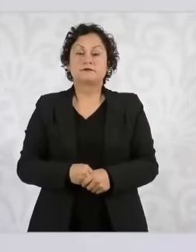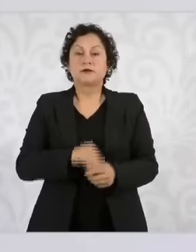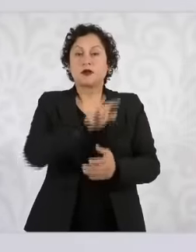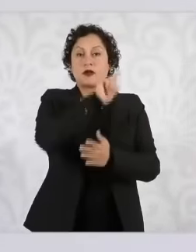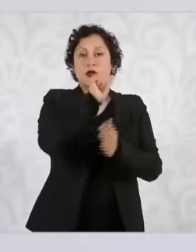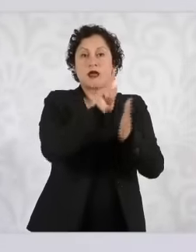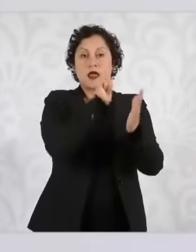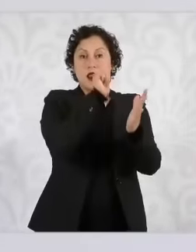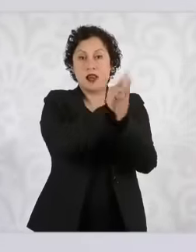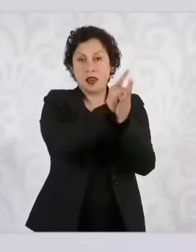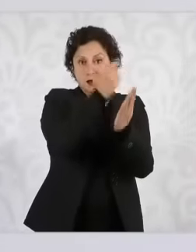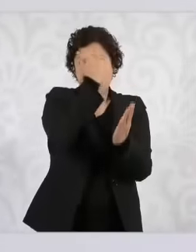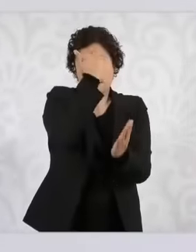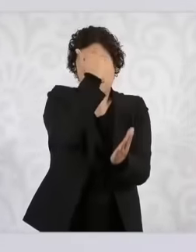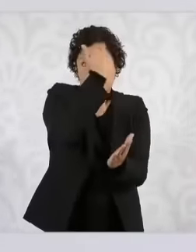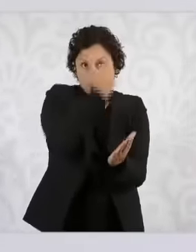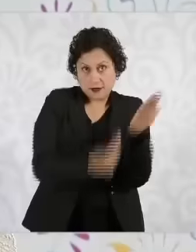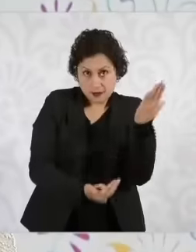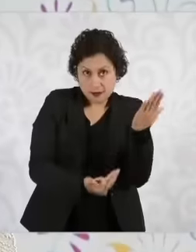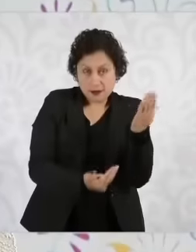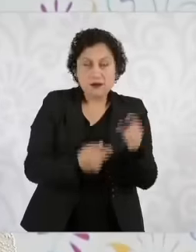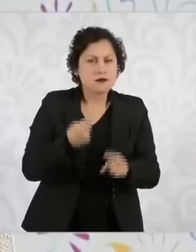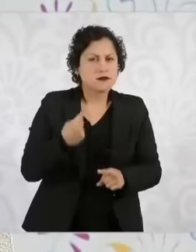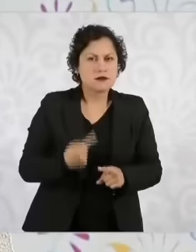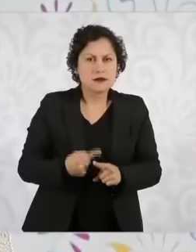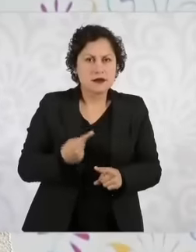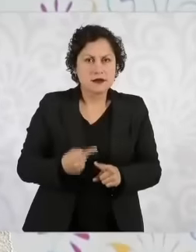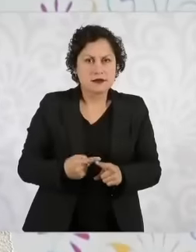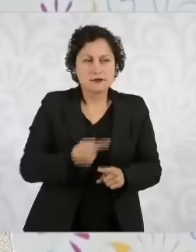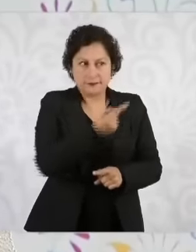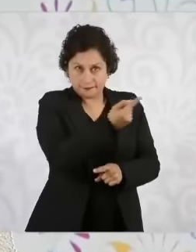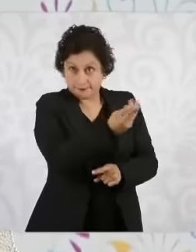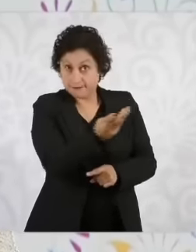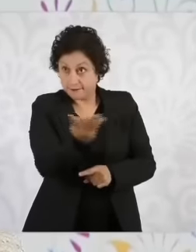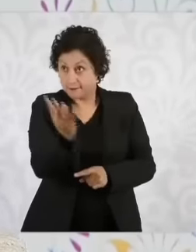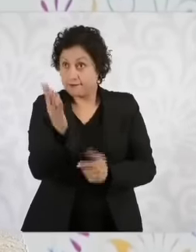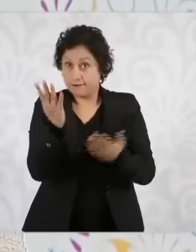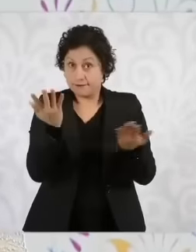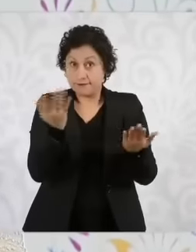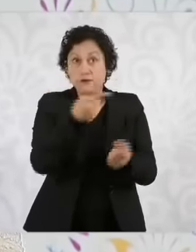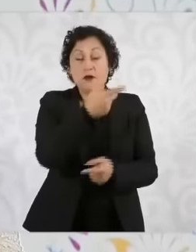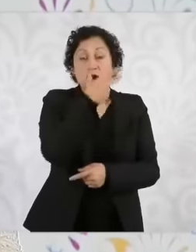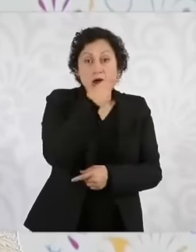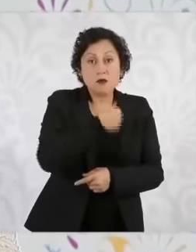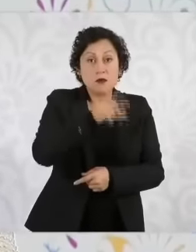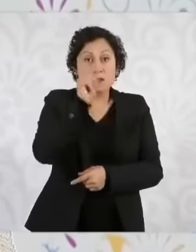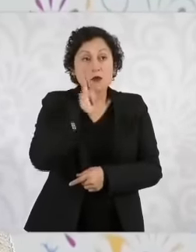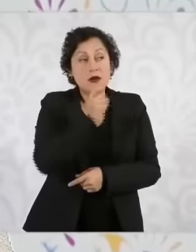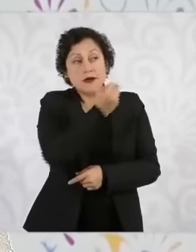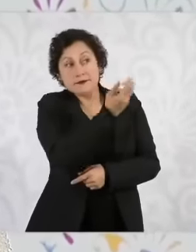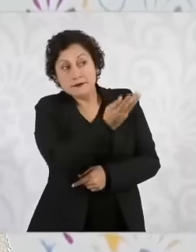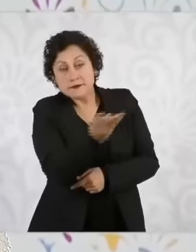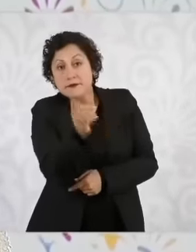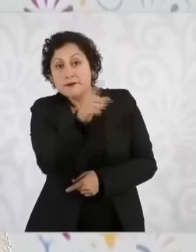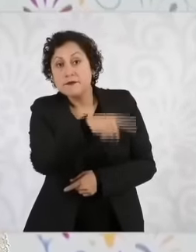they